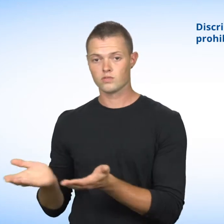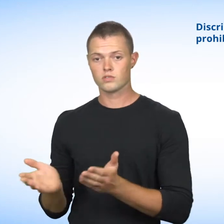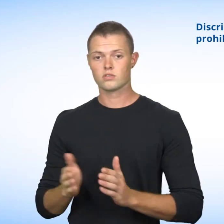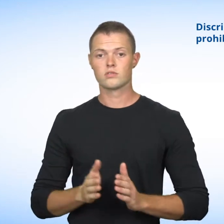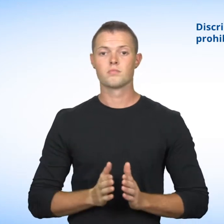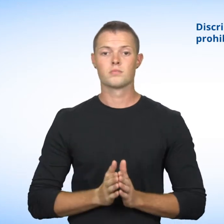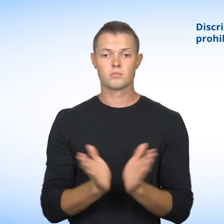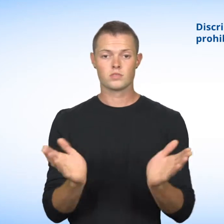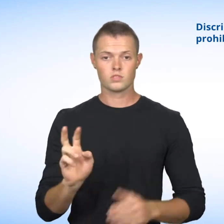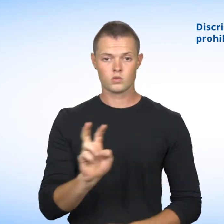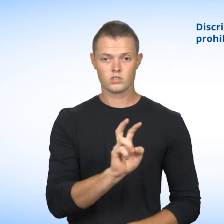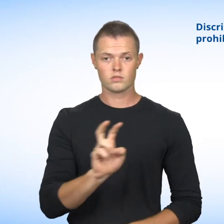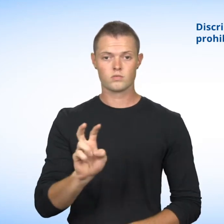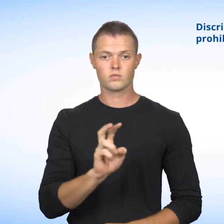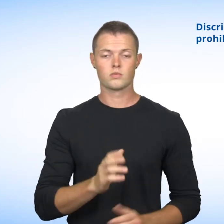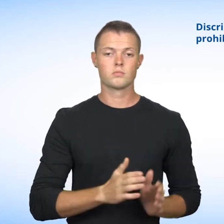Public services,